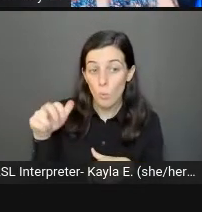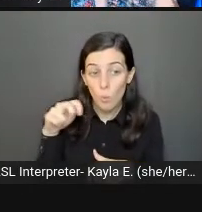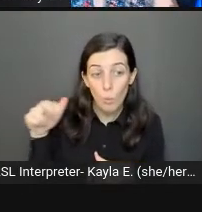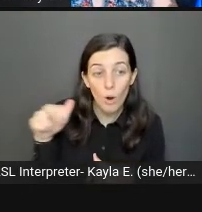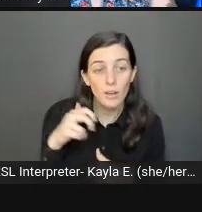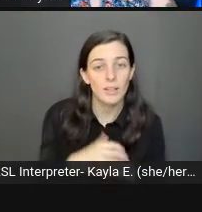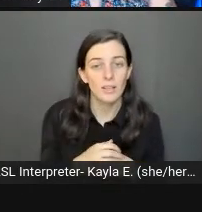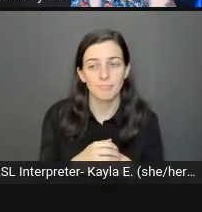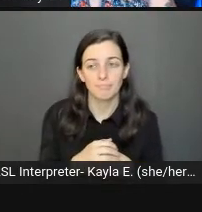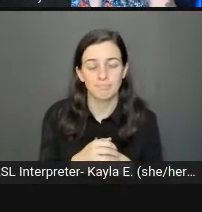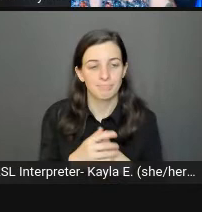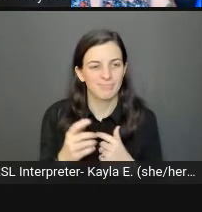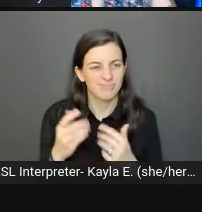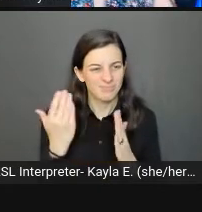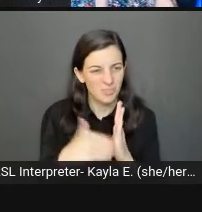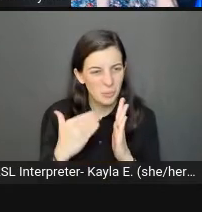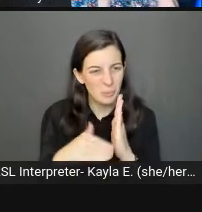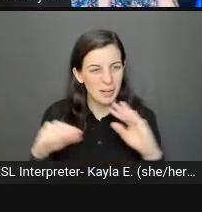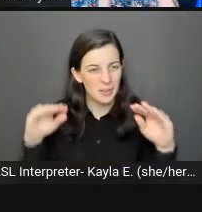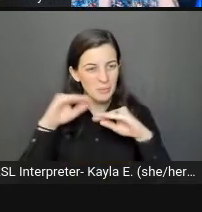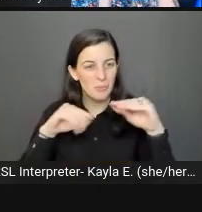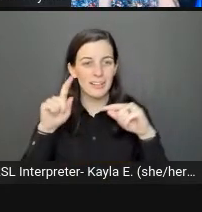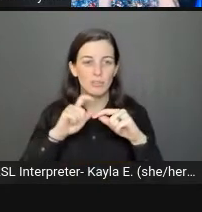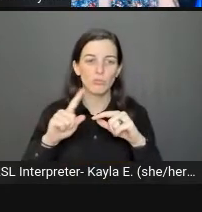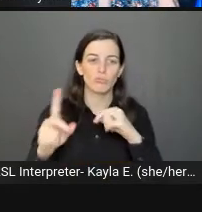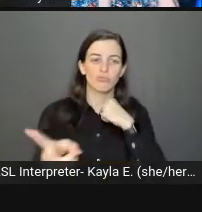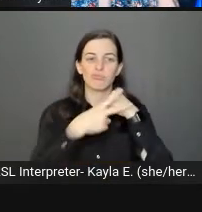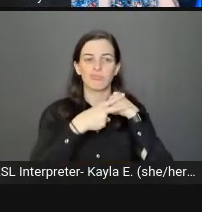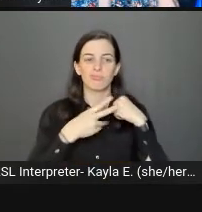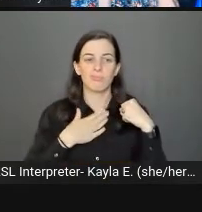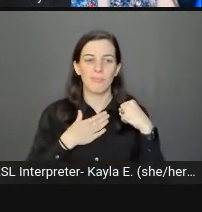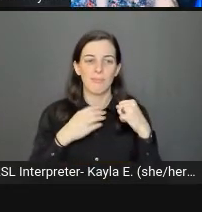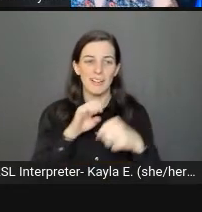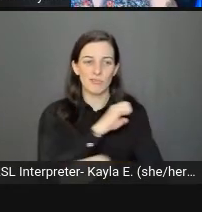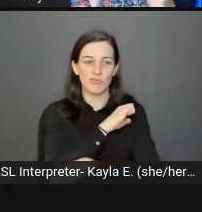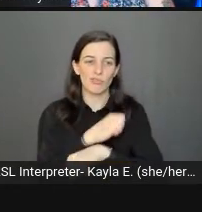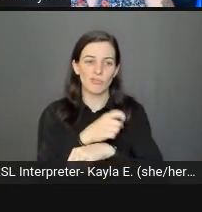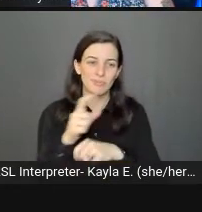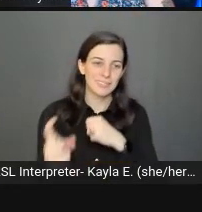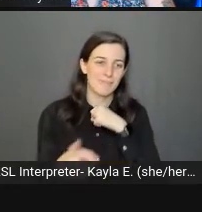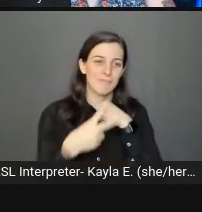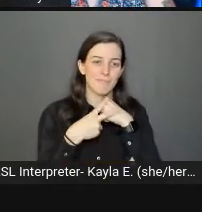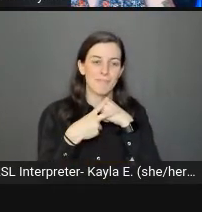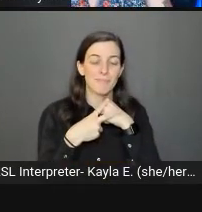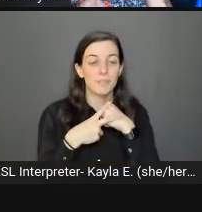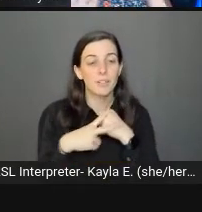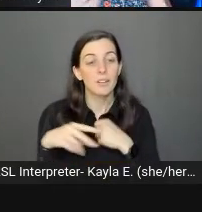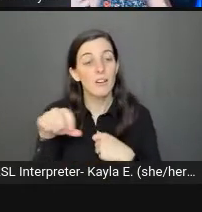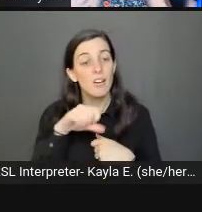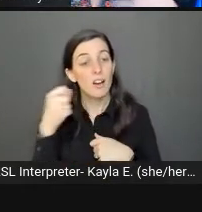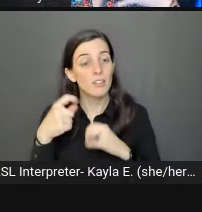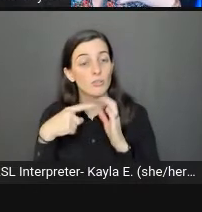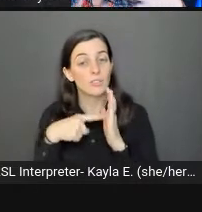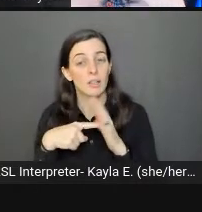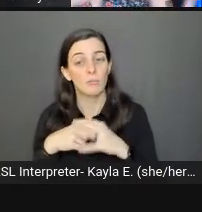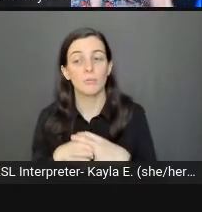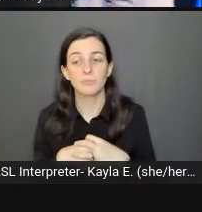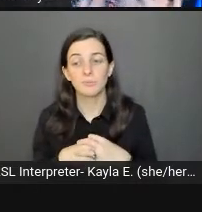I have to really work on conserving my energy. I'll give another example, in terms of a situational